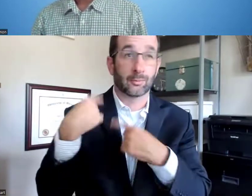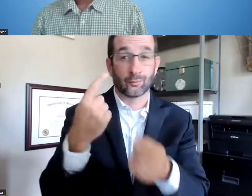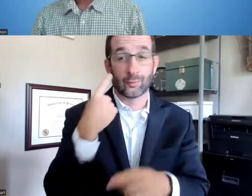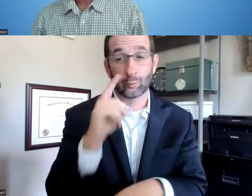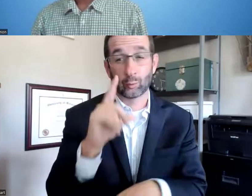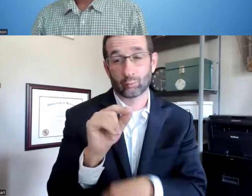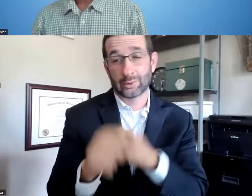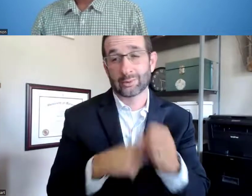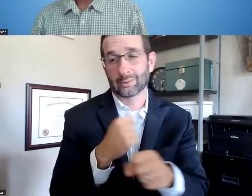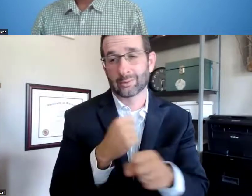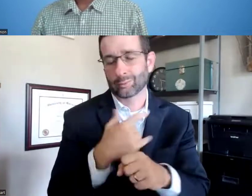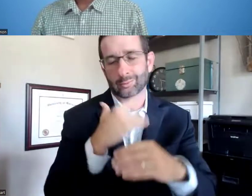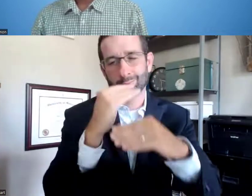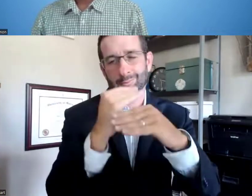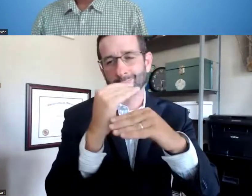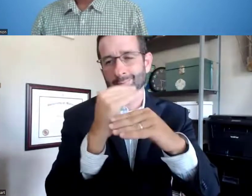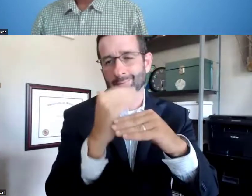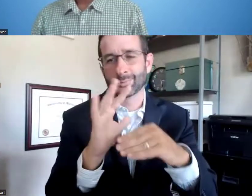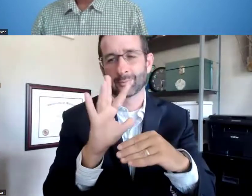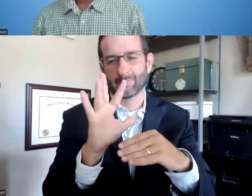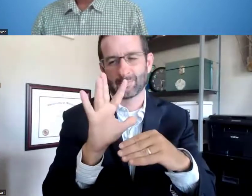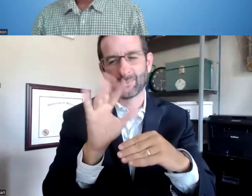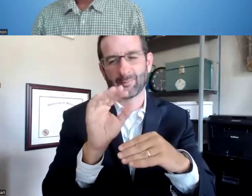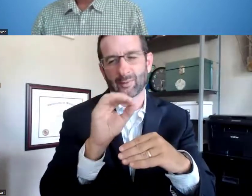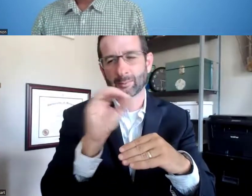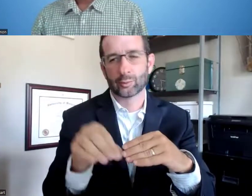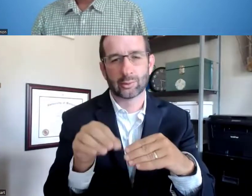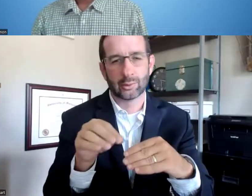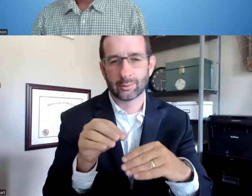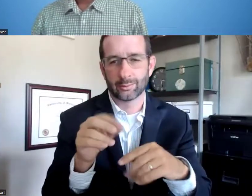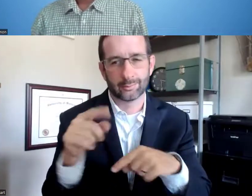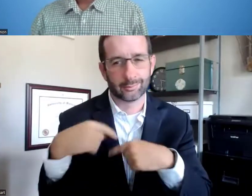they would then average out, but for the past 20 years,